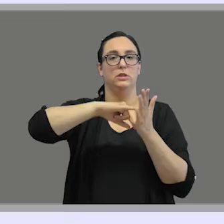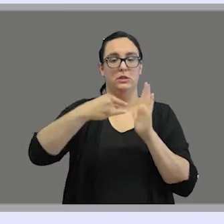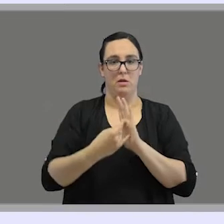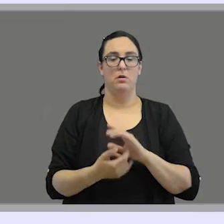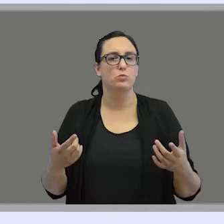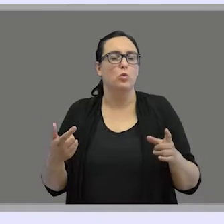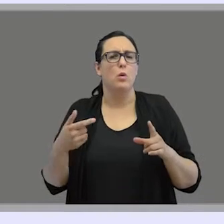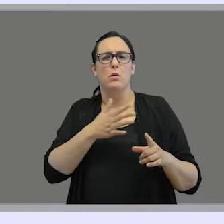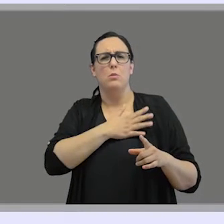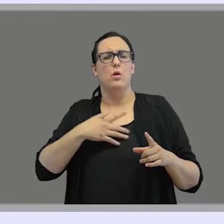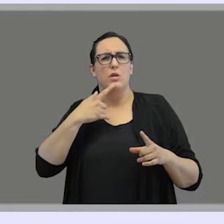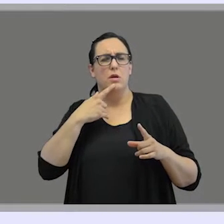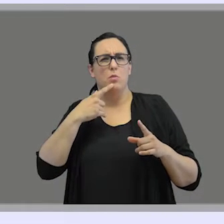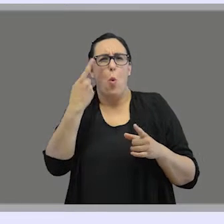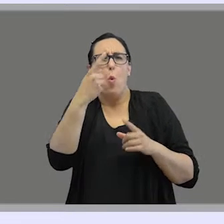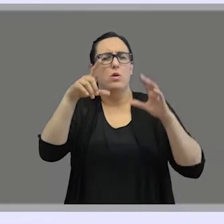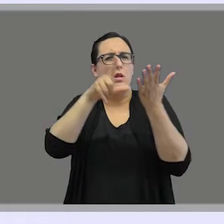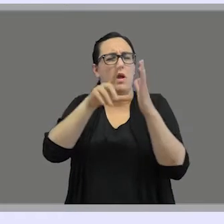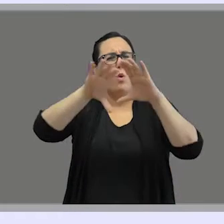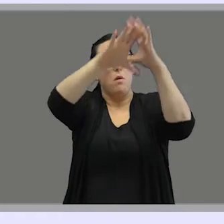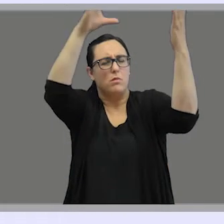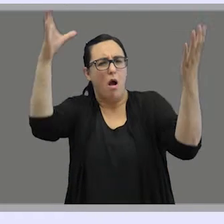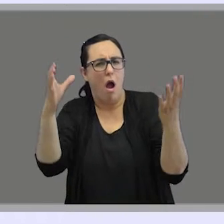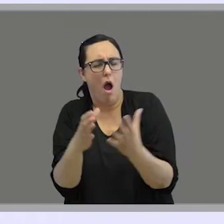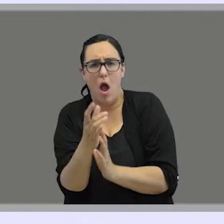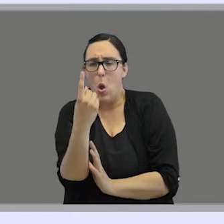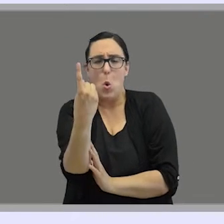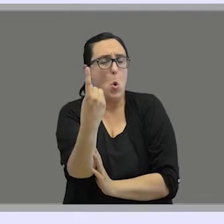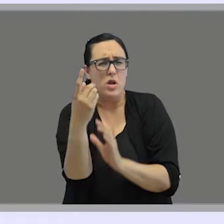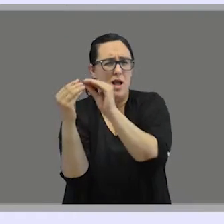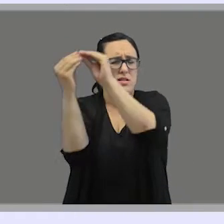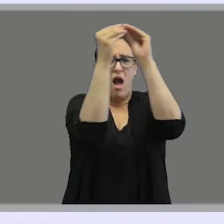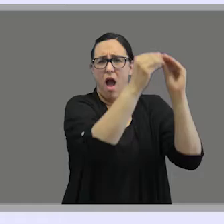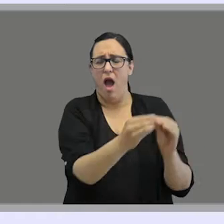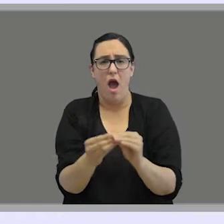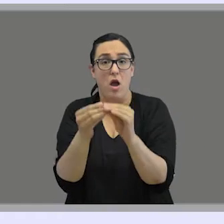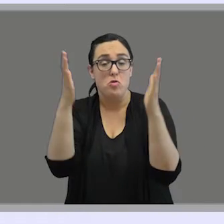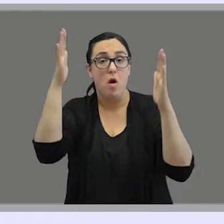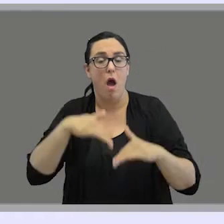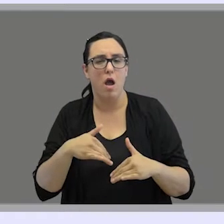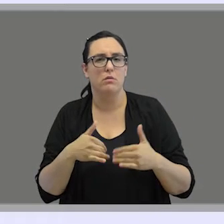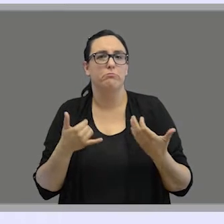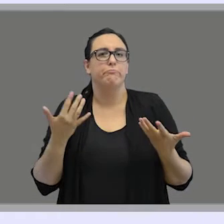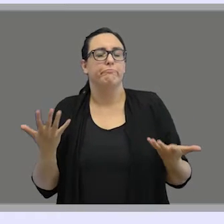So, if there is not one unique, standard, universal sign language,